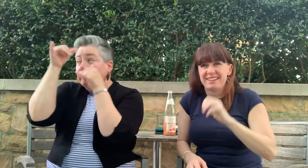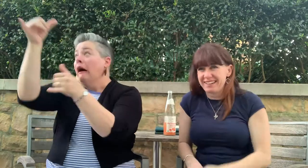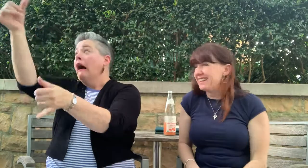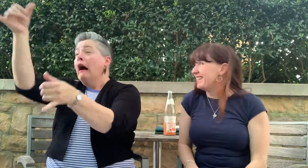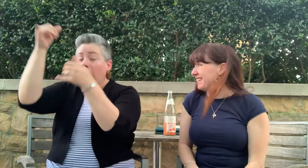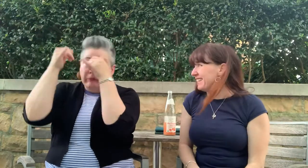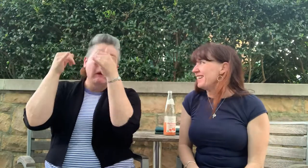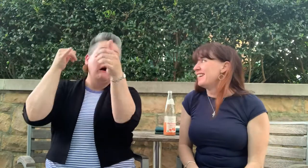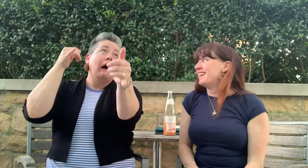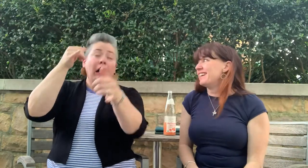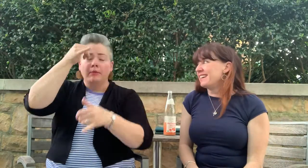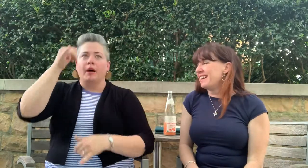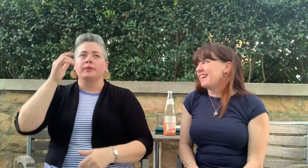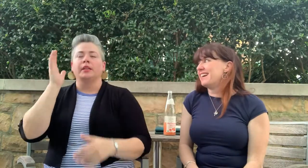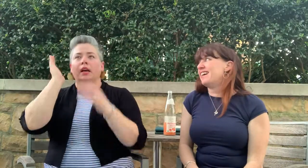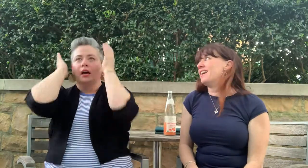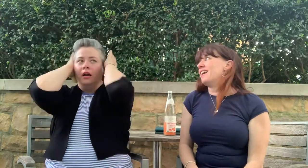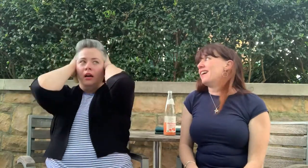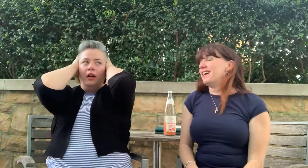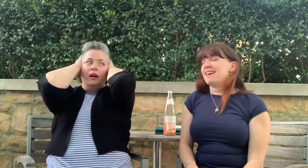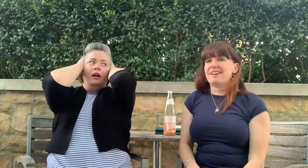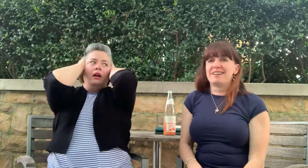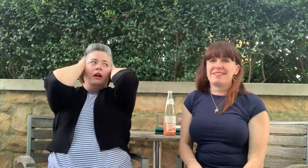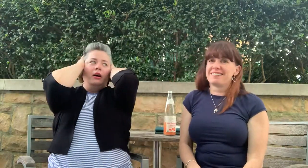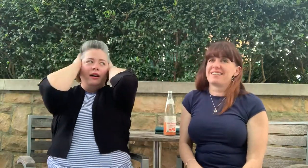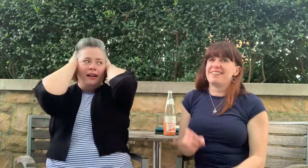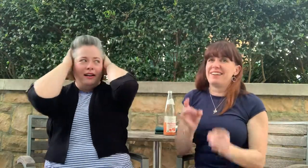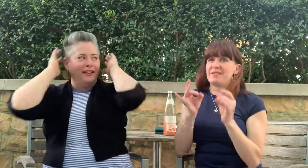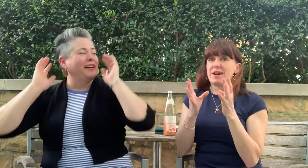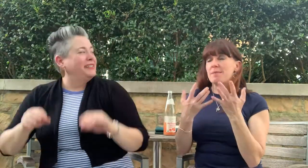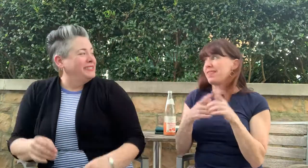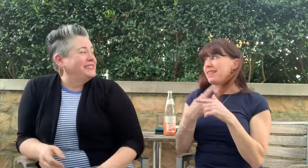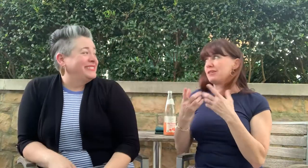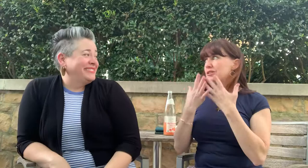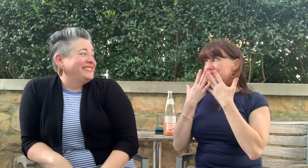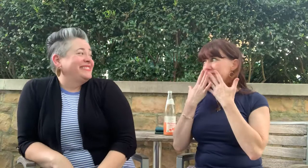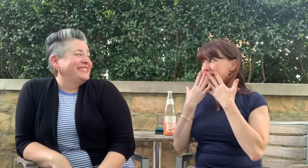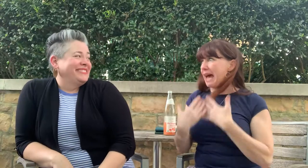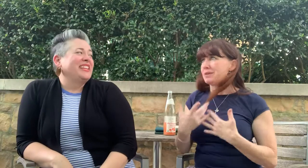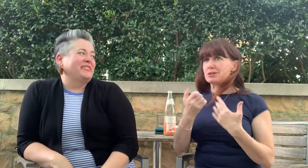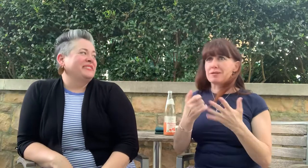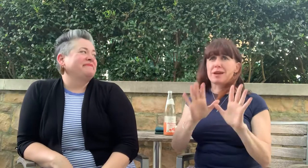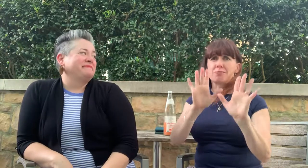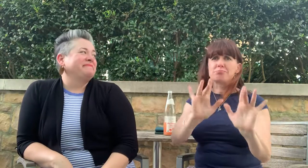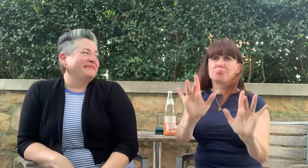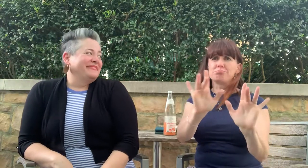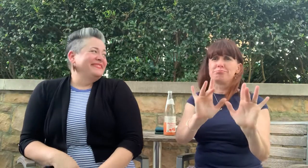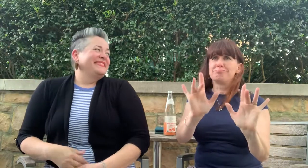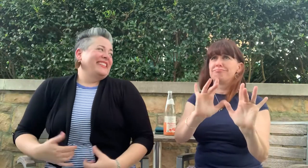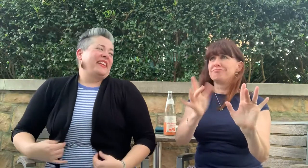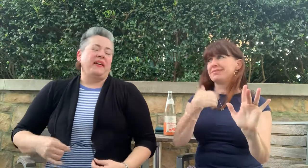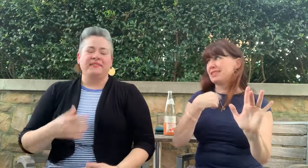Mooo MOOO mooo MOO moooooo It was so sad. I felt for those poor mamas.